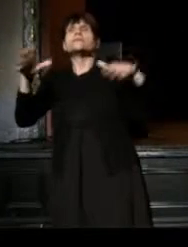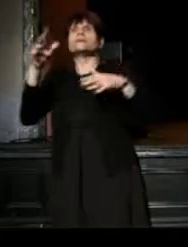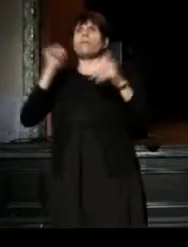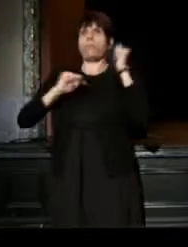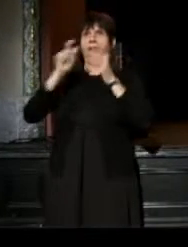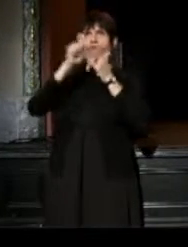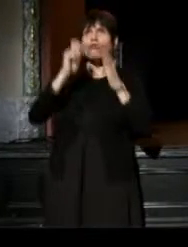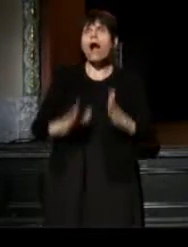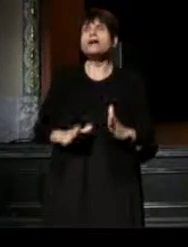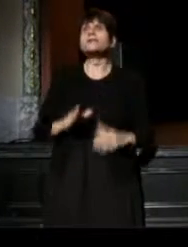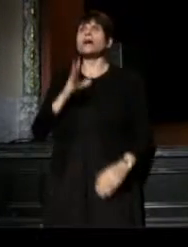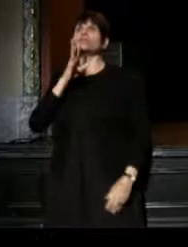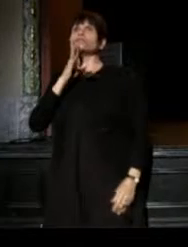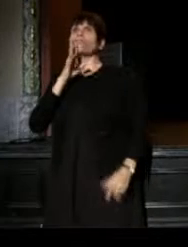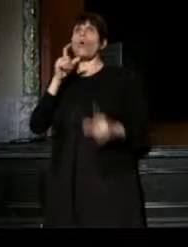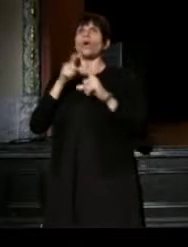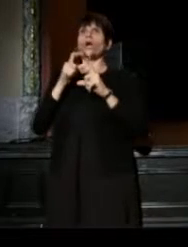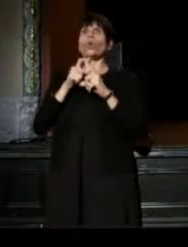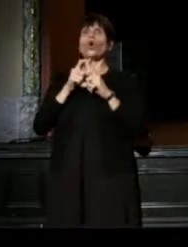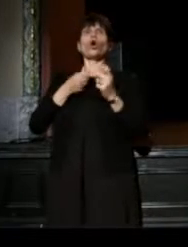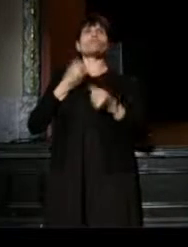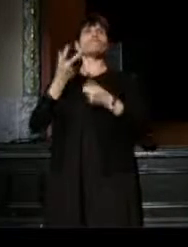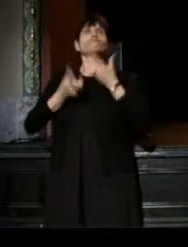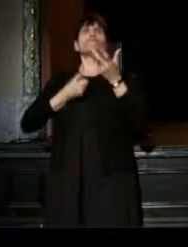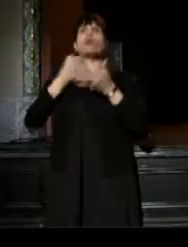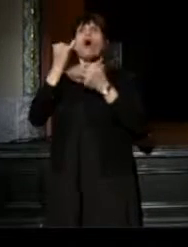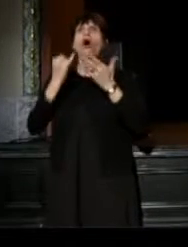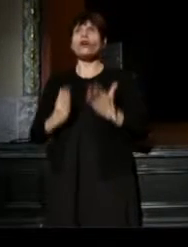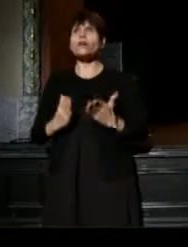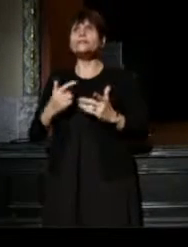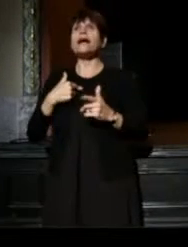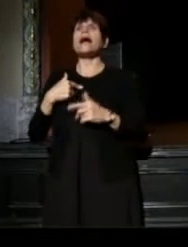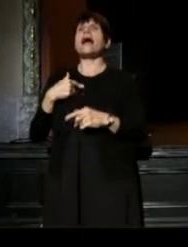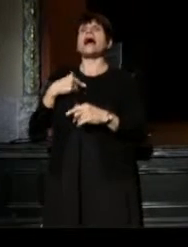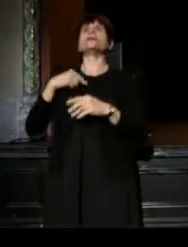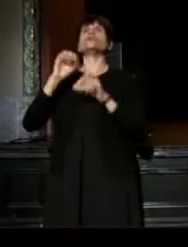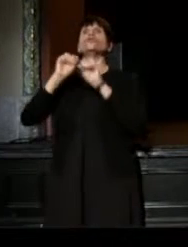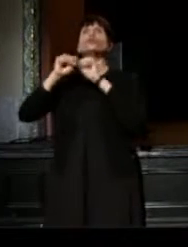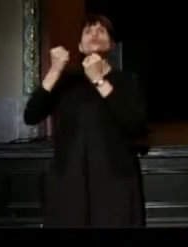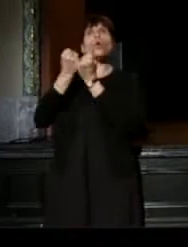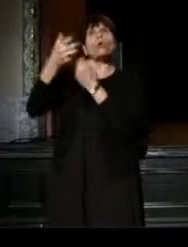spoken word artists, and social justice workers, including me.